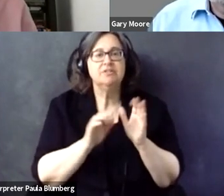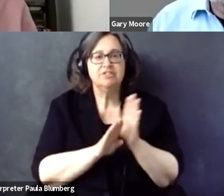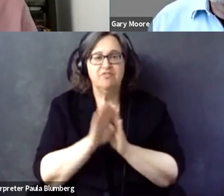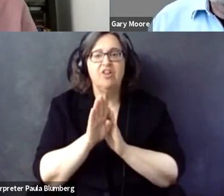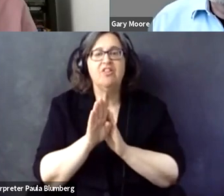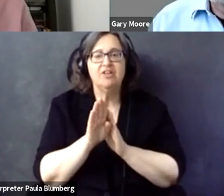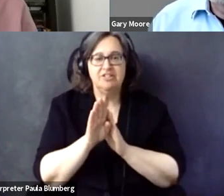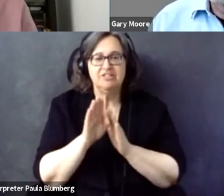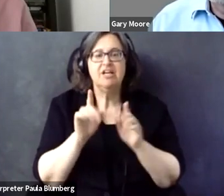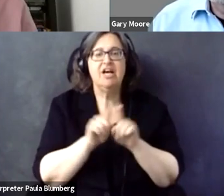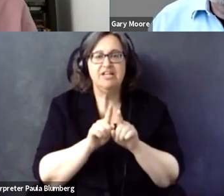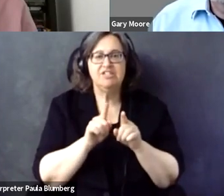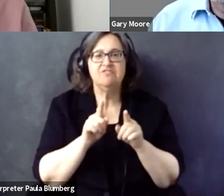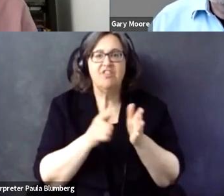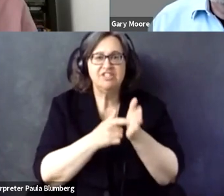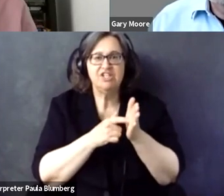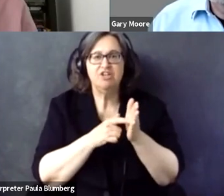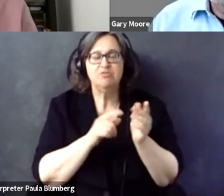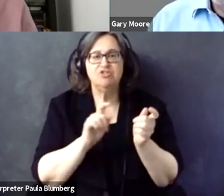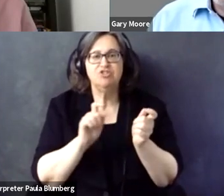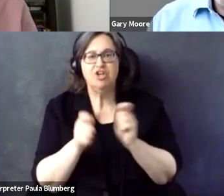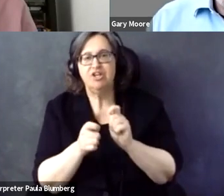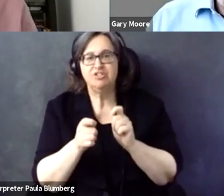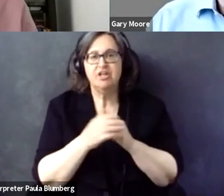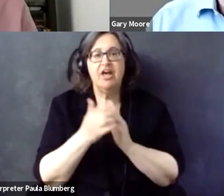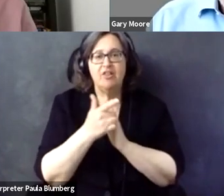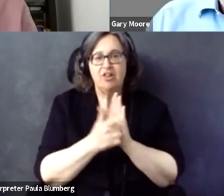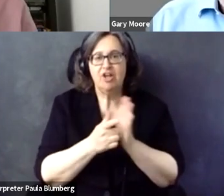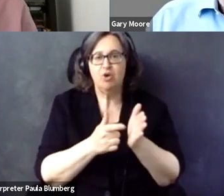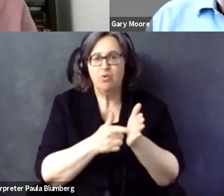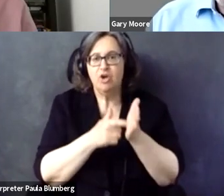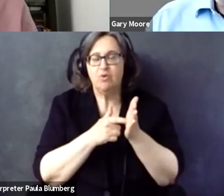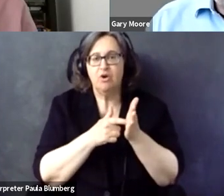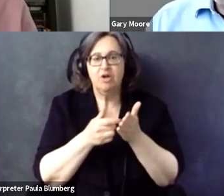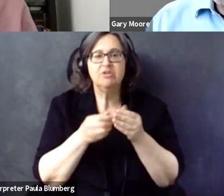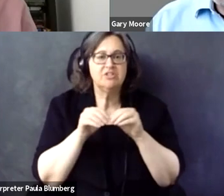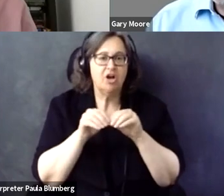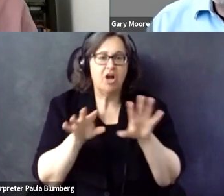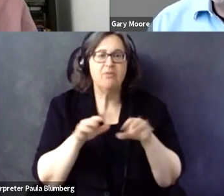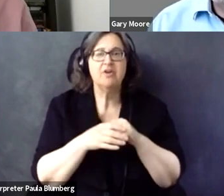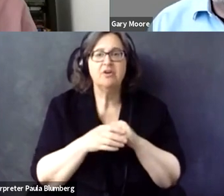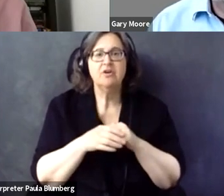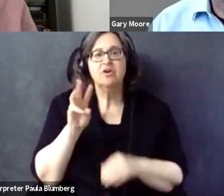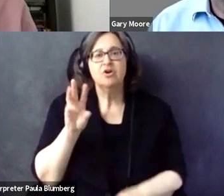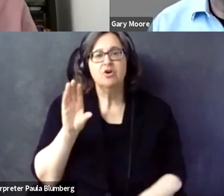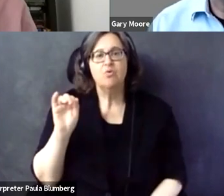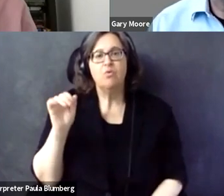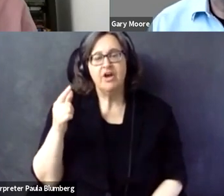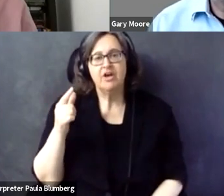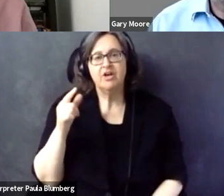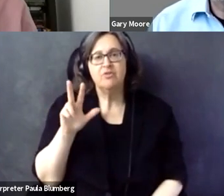its way as well. So it is constantly evolving and it will keep on being developed as the standards move and the requirement --